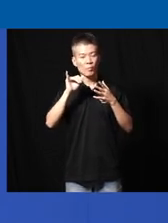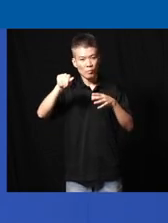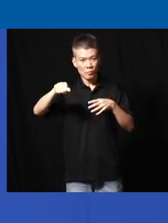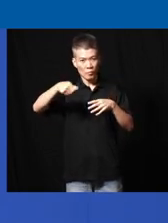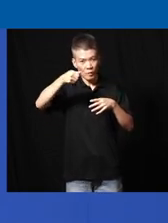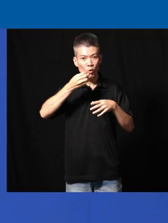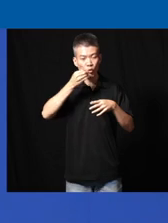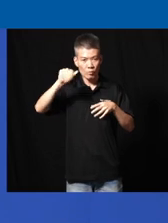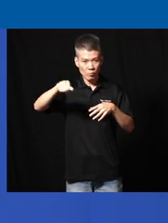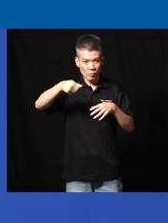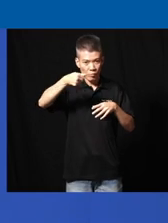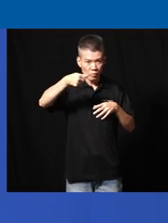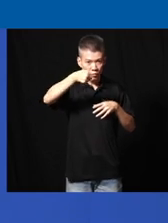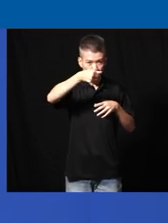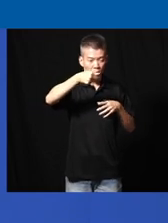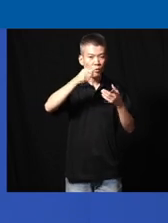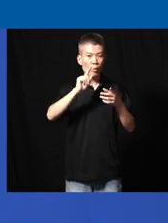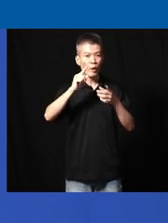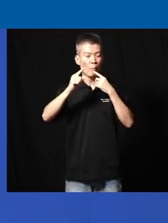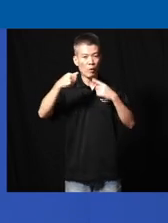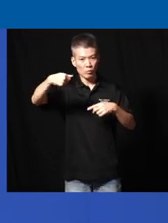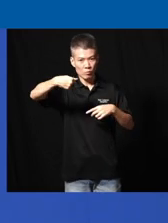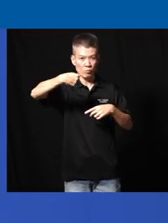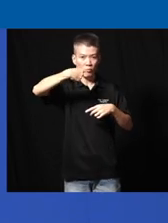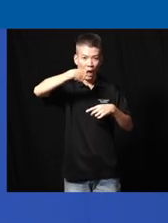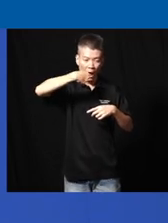the food and then try to figure out where your mouth is and when you open the mouth then you're